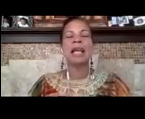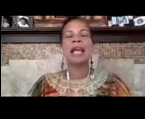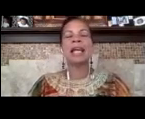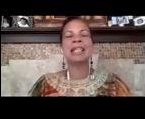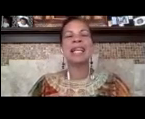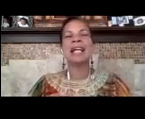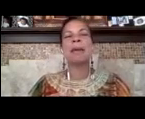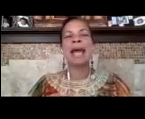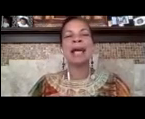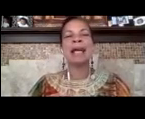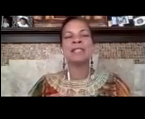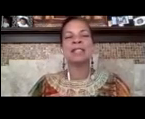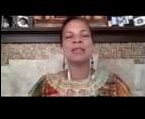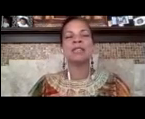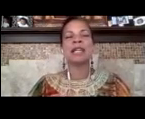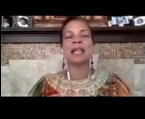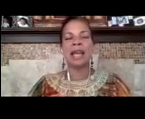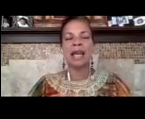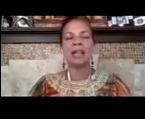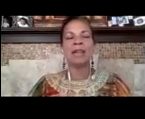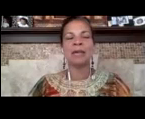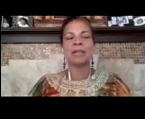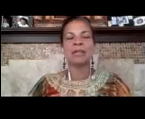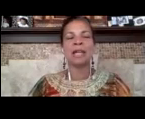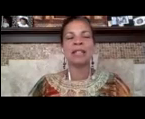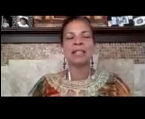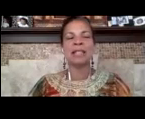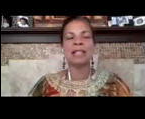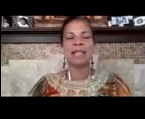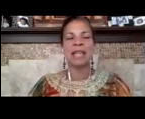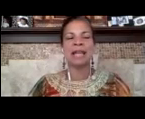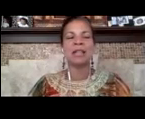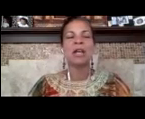and had a bag of skittles and a can of arizona iced tea in his hand